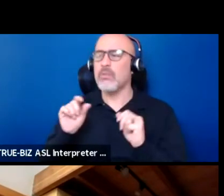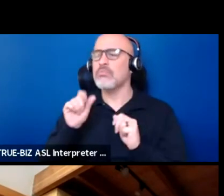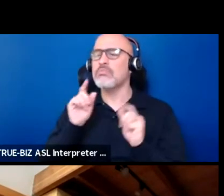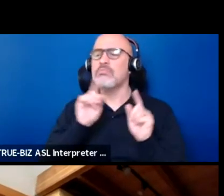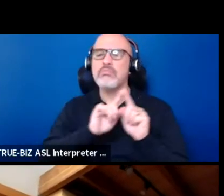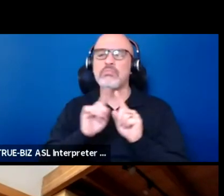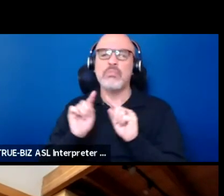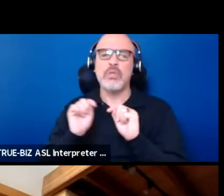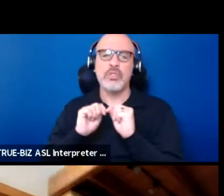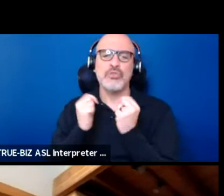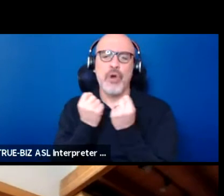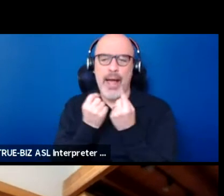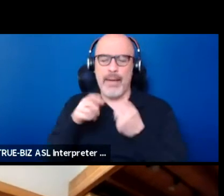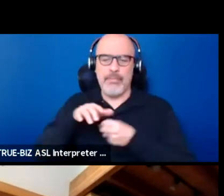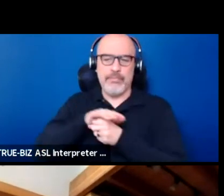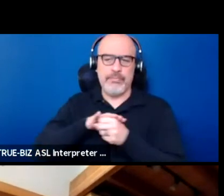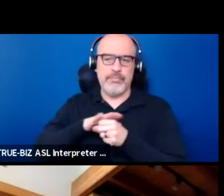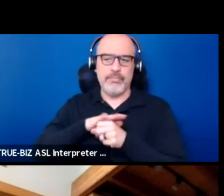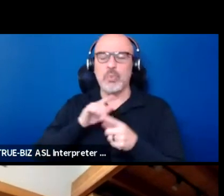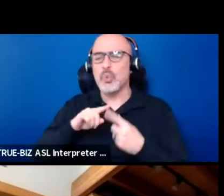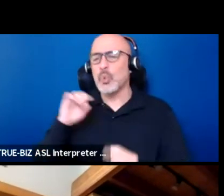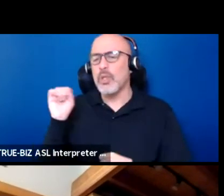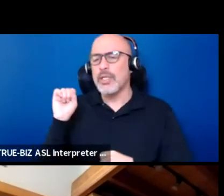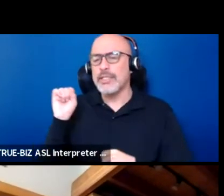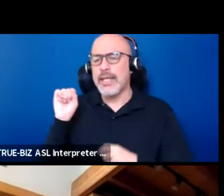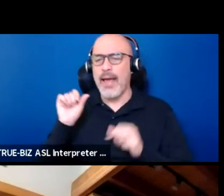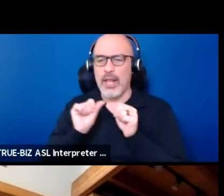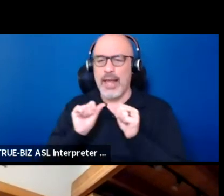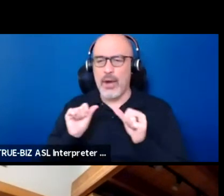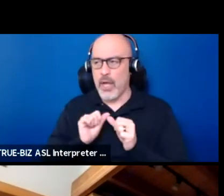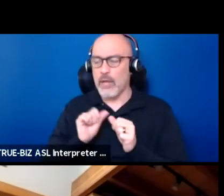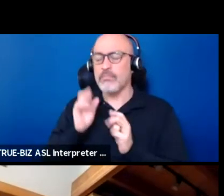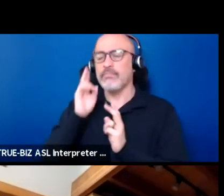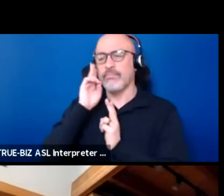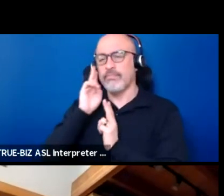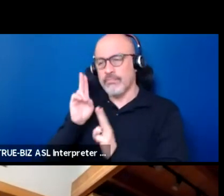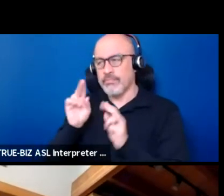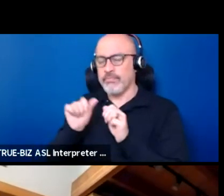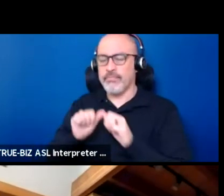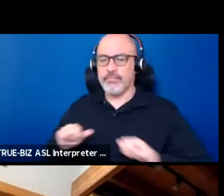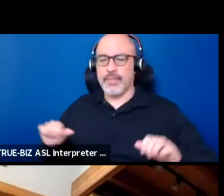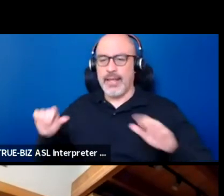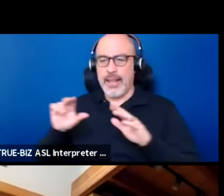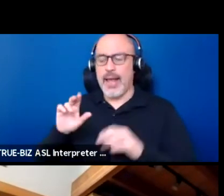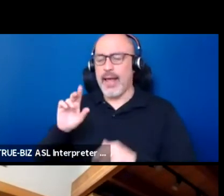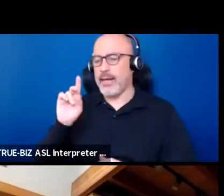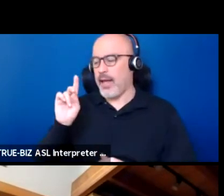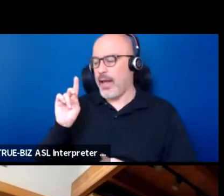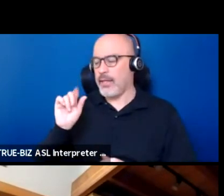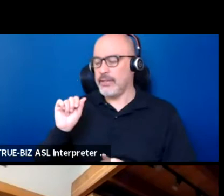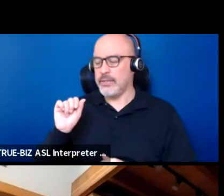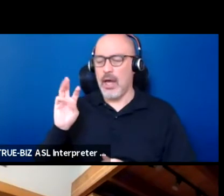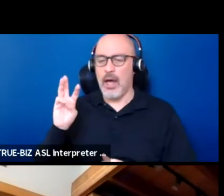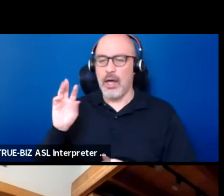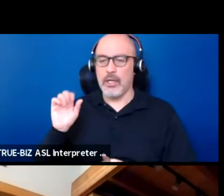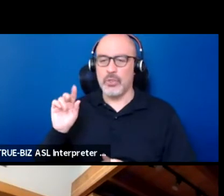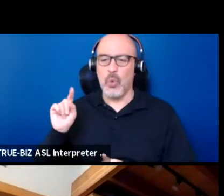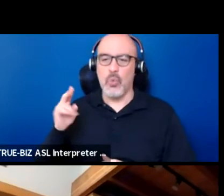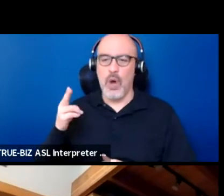and not local to the Seattle Area. We honor with gratitude the land itself and the Duwamish tribe. Of course, this acknowledgement does not take place